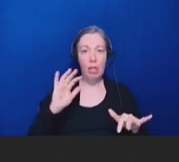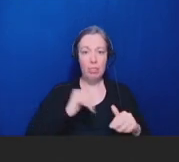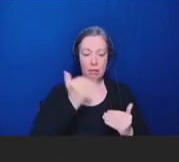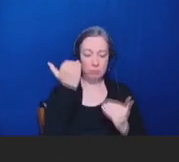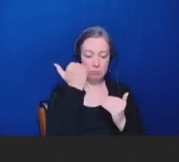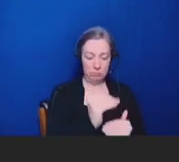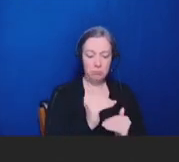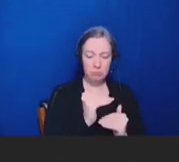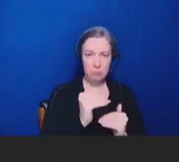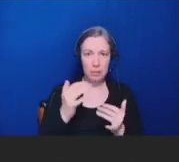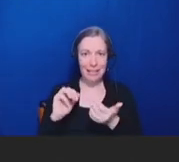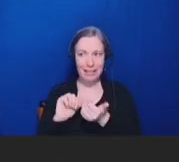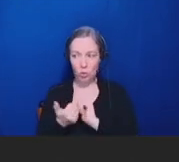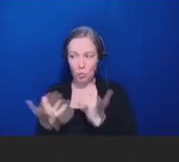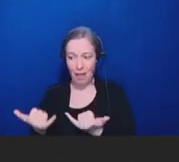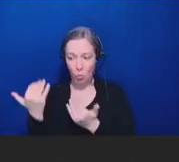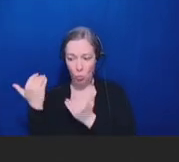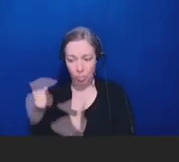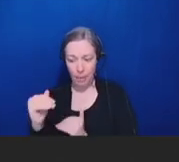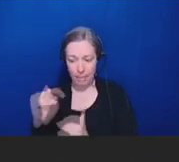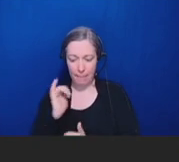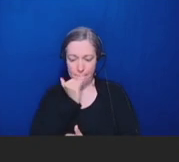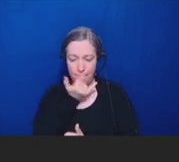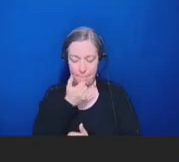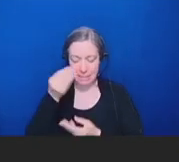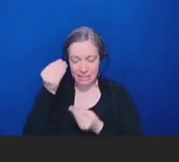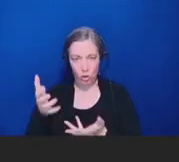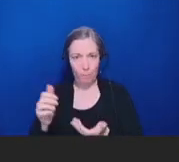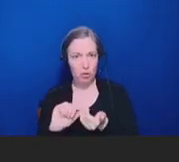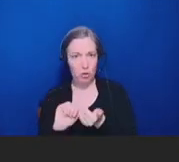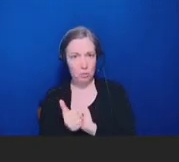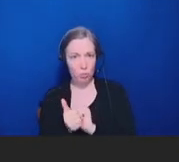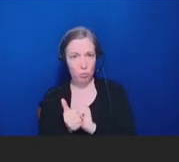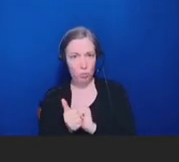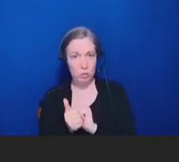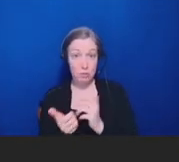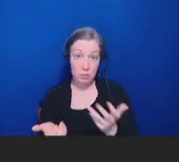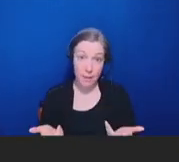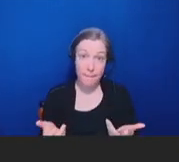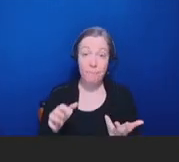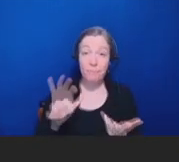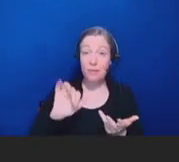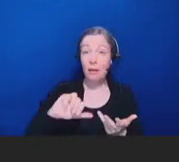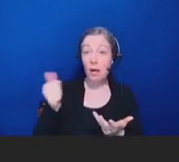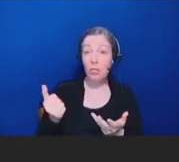or misinformation?" There's another important factor, which is that these false communications